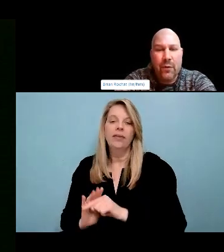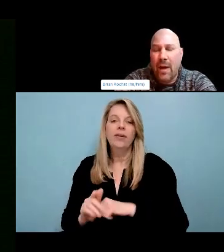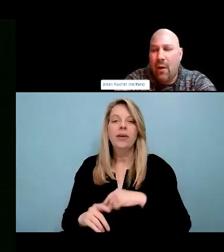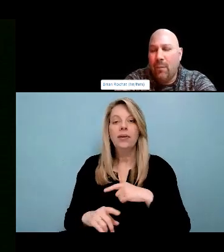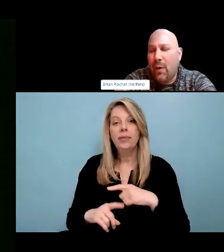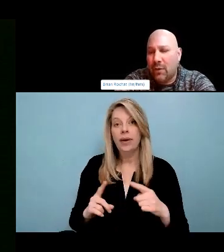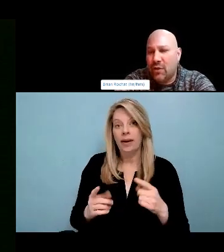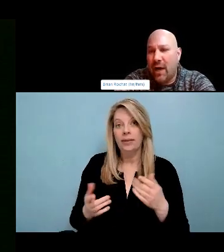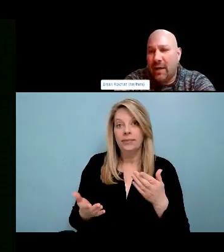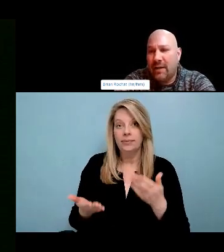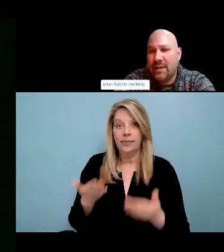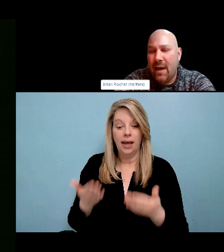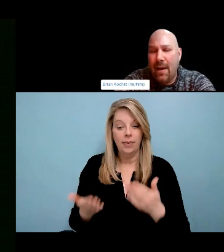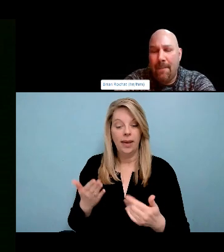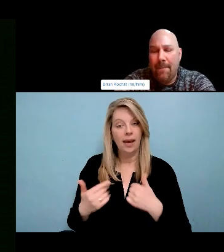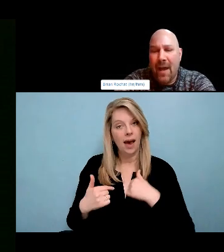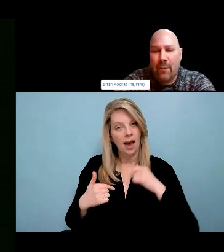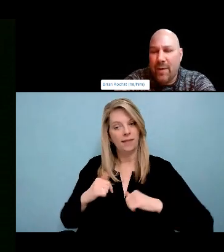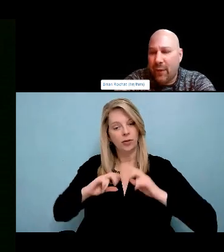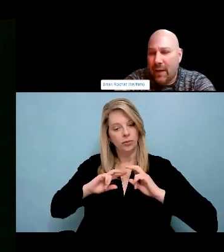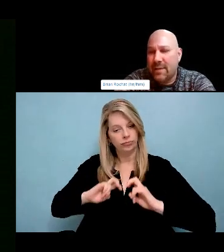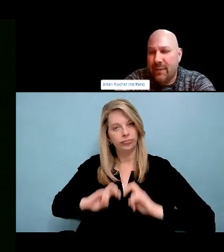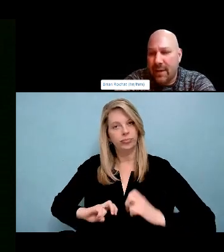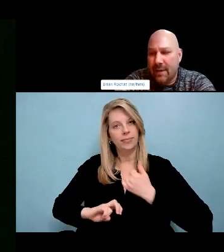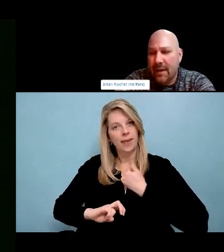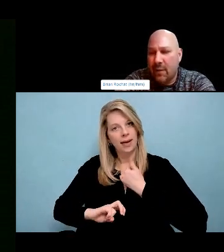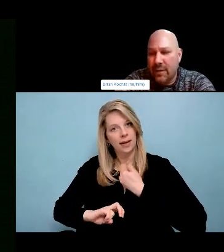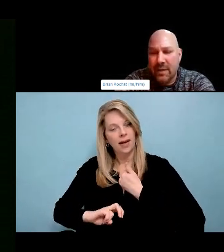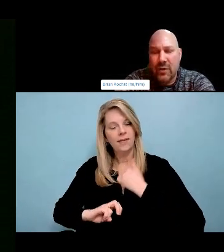to increased harms related to substance use, not making substance use.